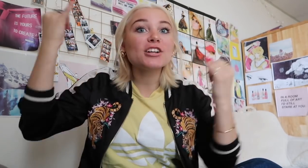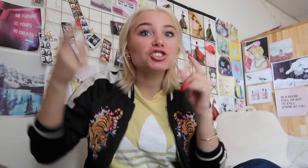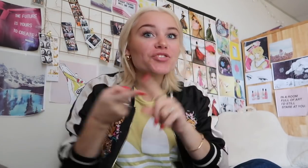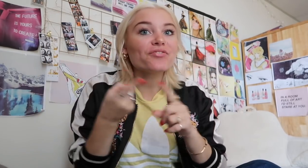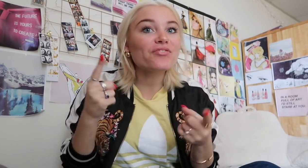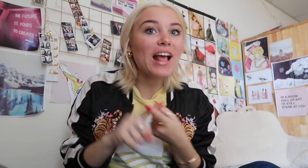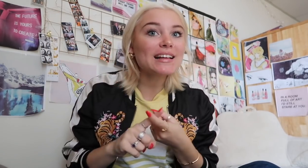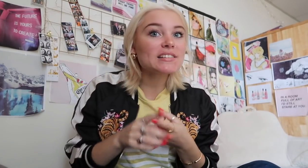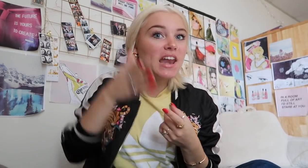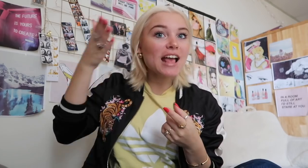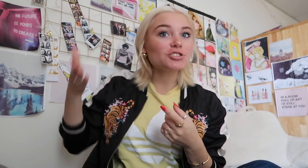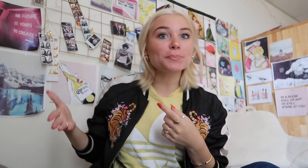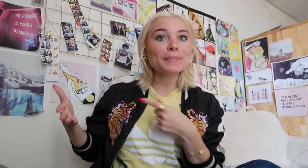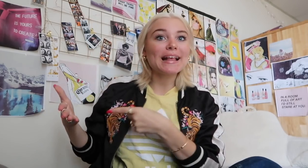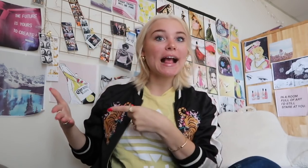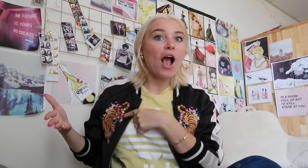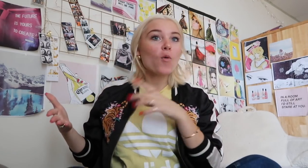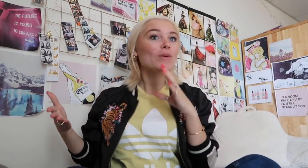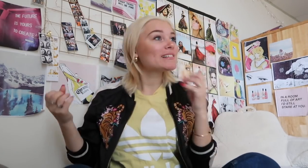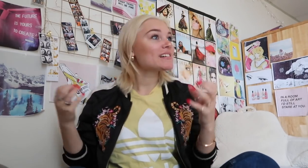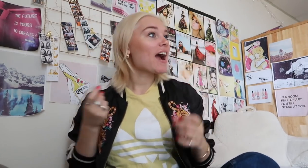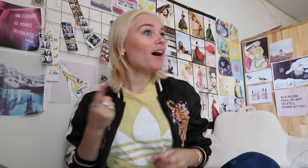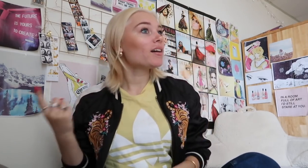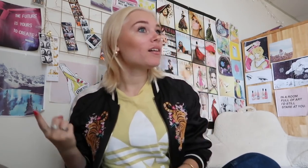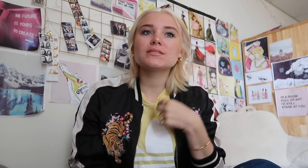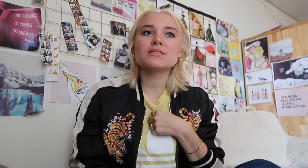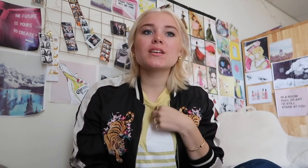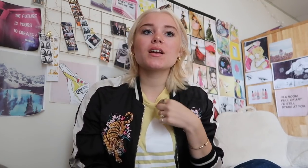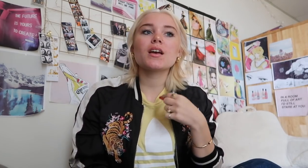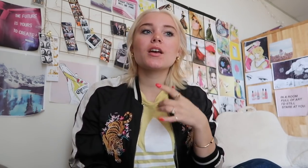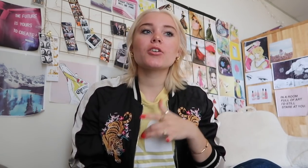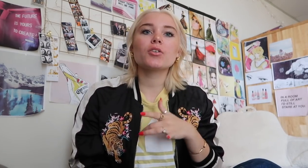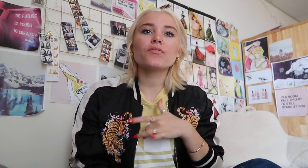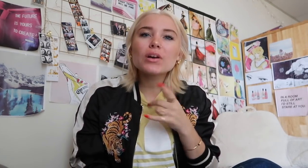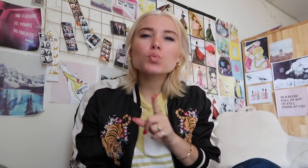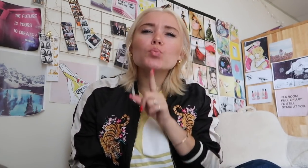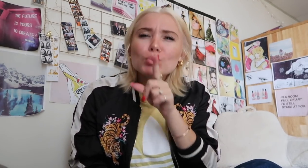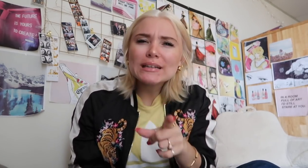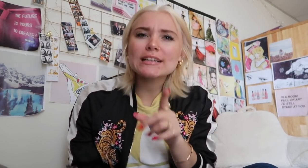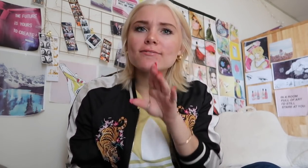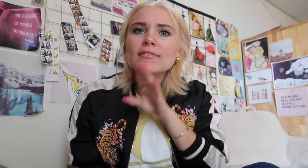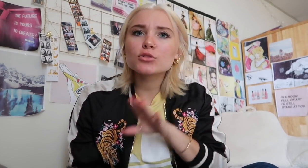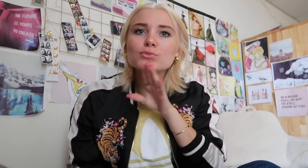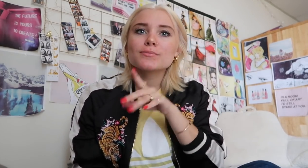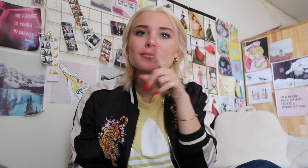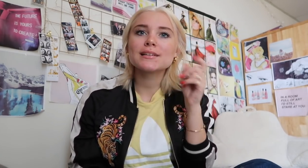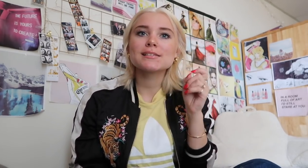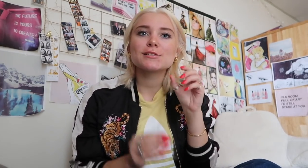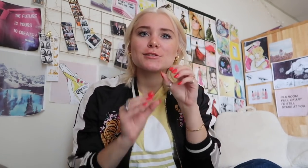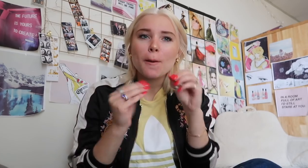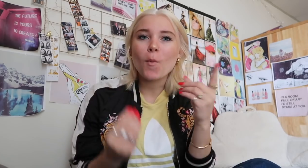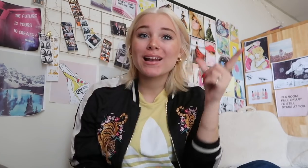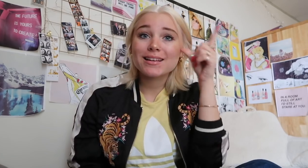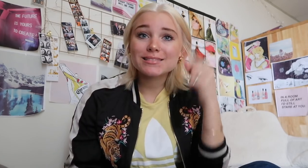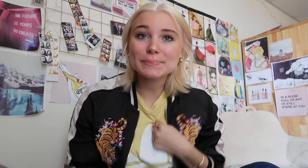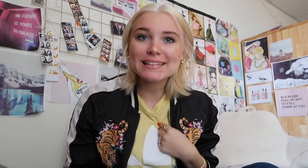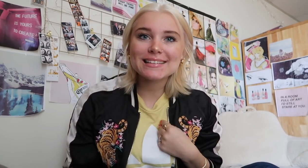who is sitting next to me, and playing with me when I am bored I was really frustrated because nobody is listening to me